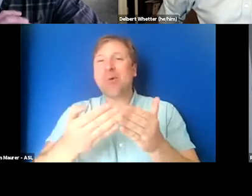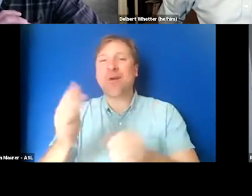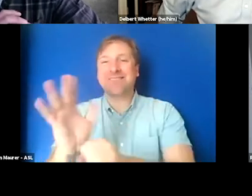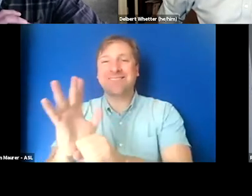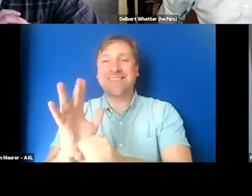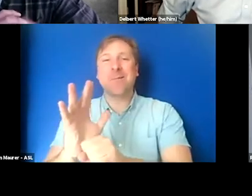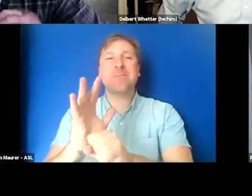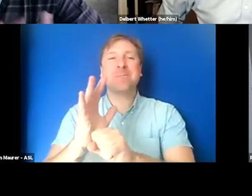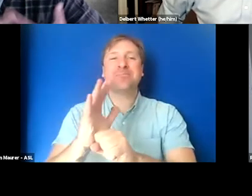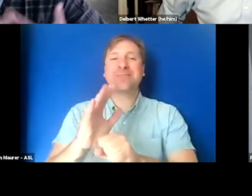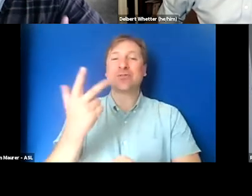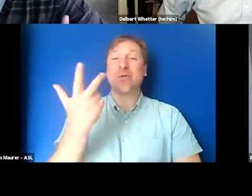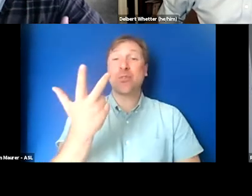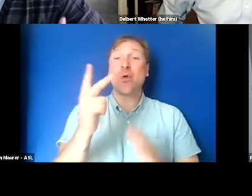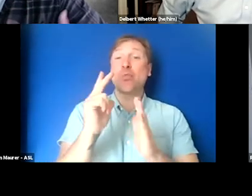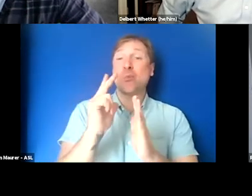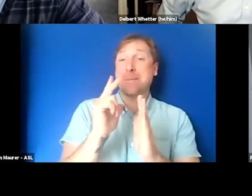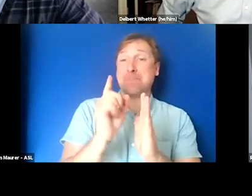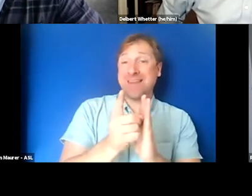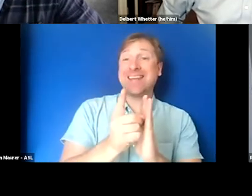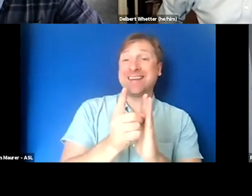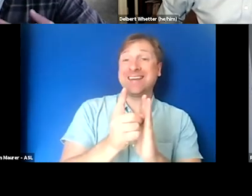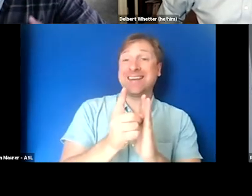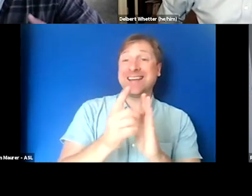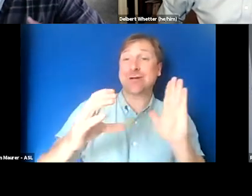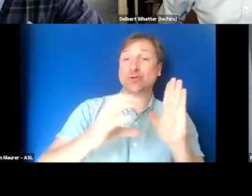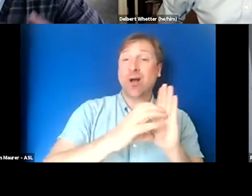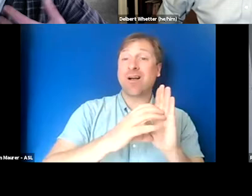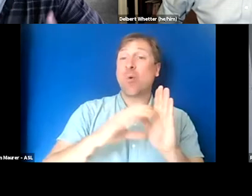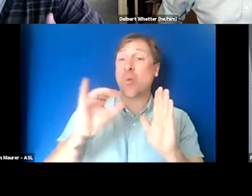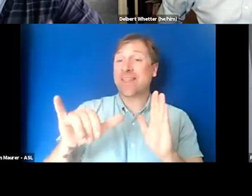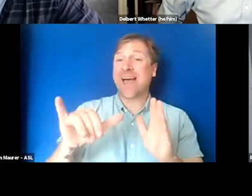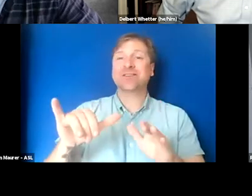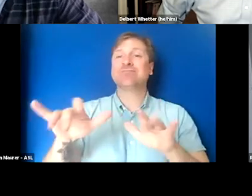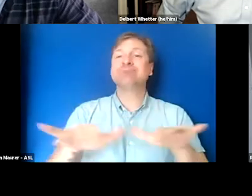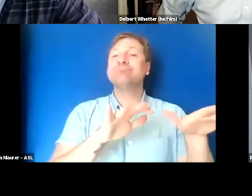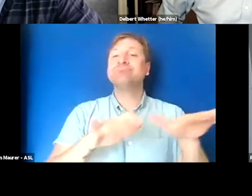there's a three minute section where all it is is him performing.